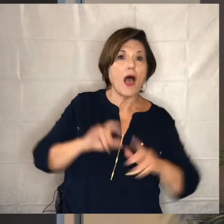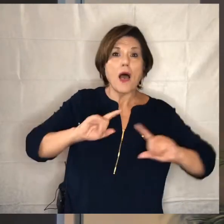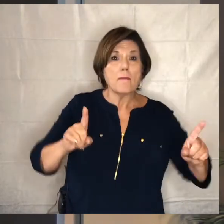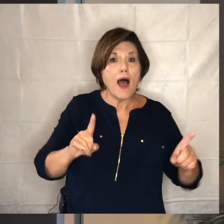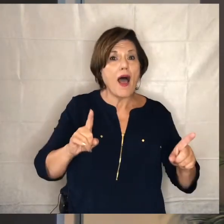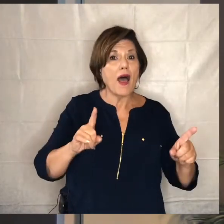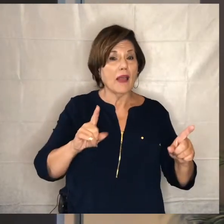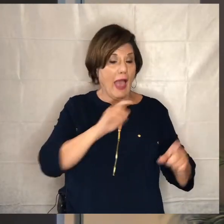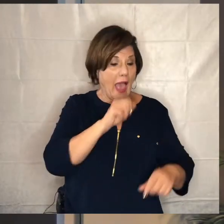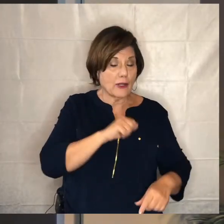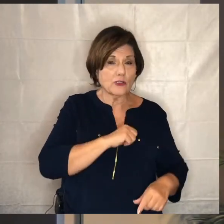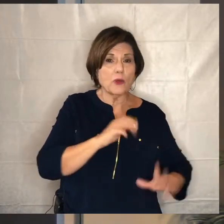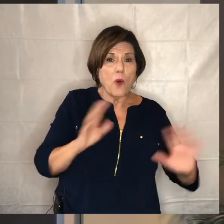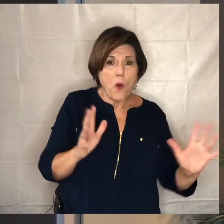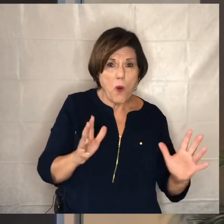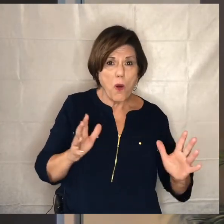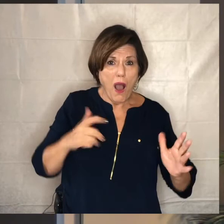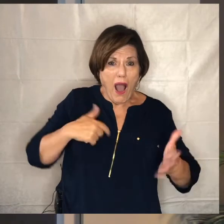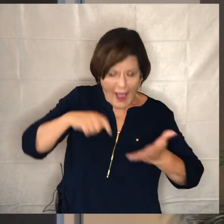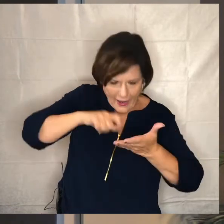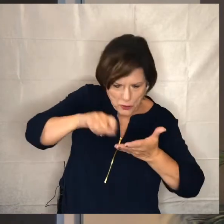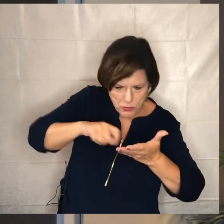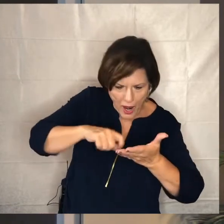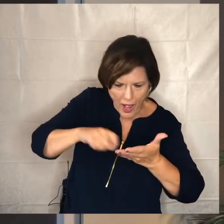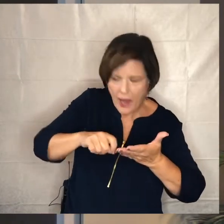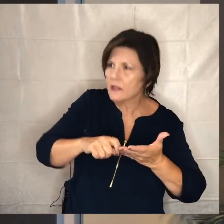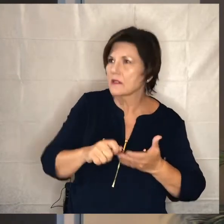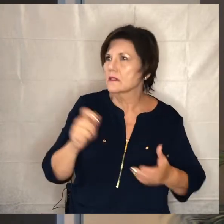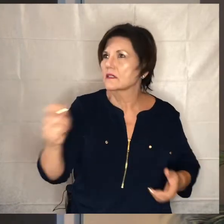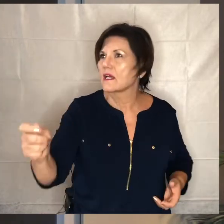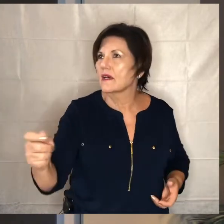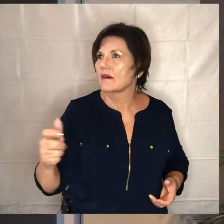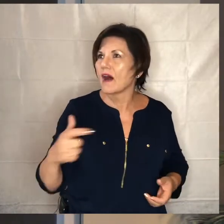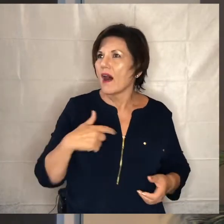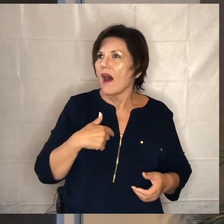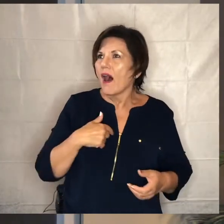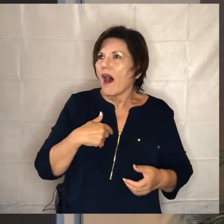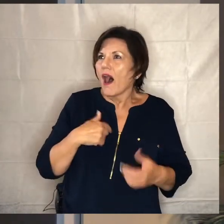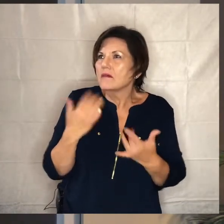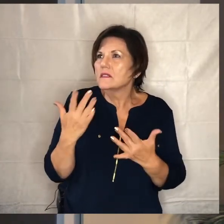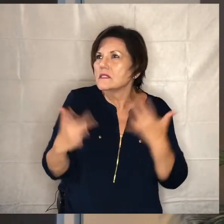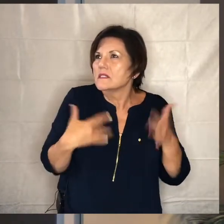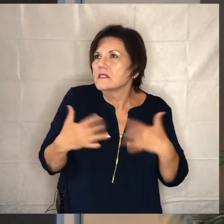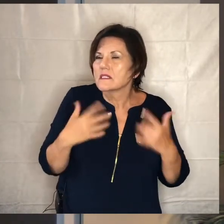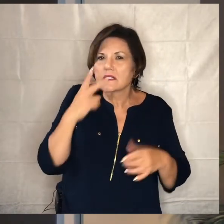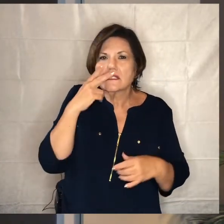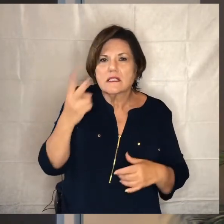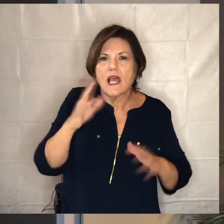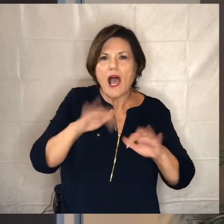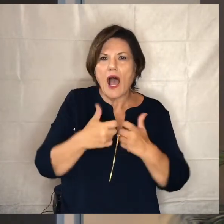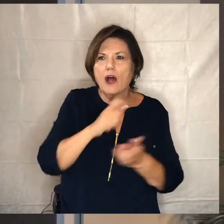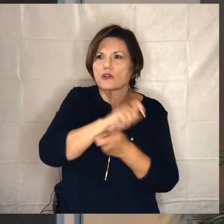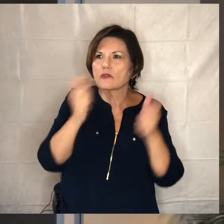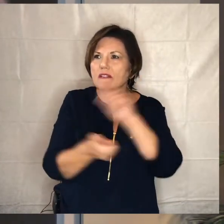check and i get to watch as the church enters into unbelievable ministry that can change and transform people's lives